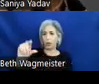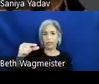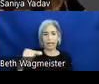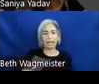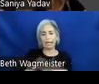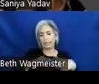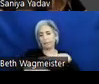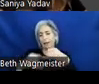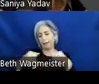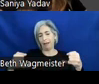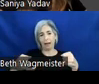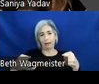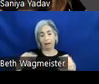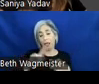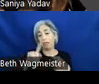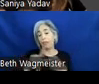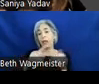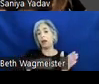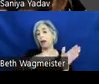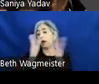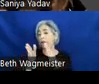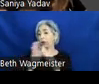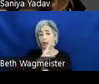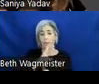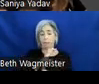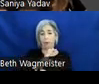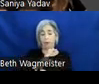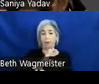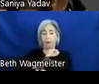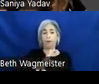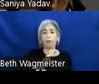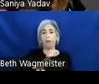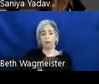From there, we look at other components features that would enhance the use of other